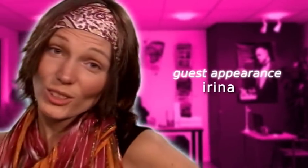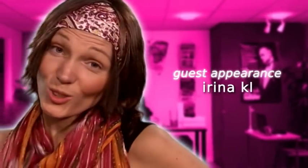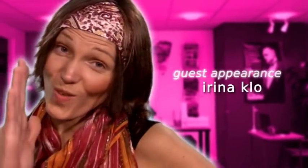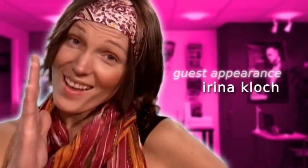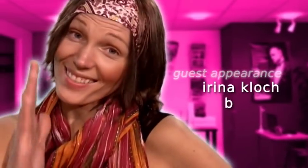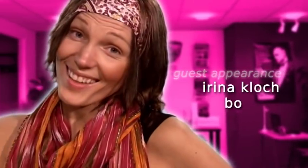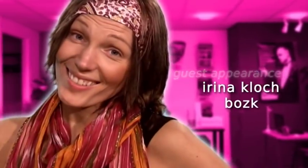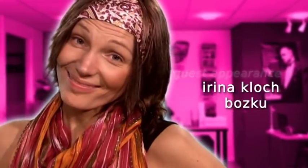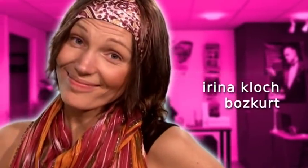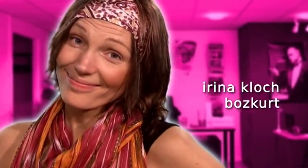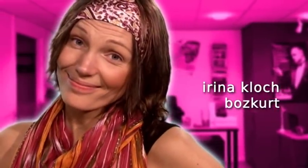Johanna